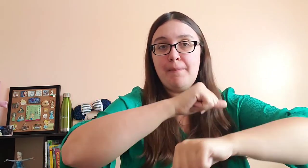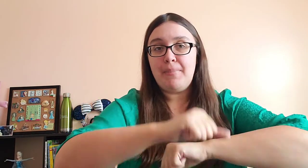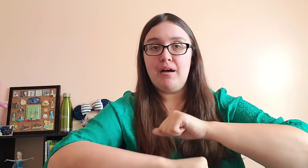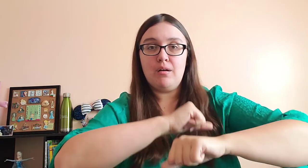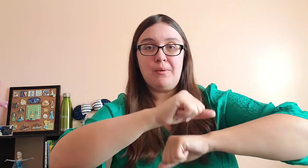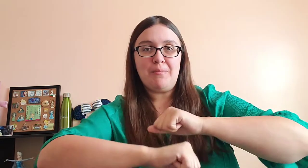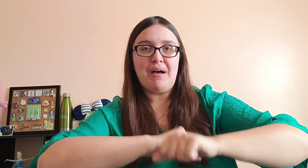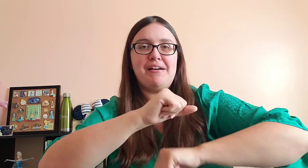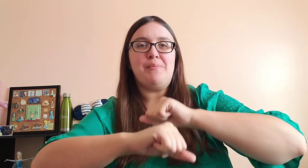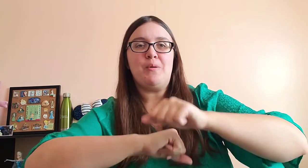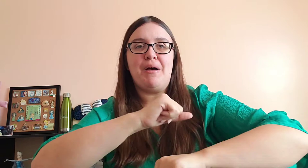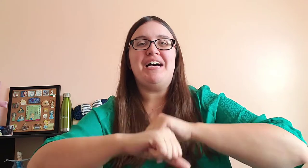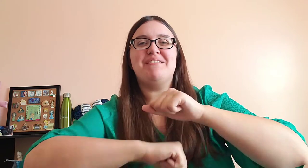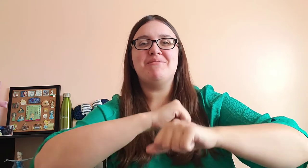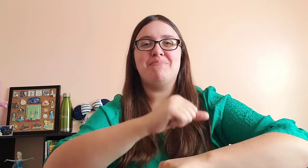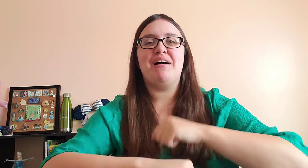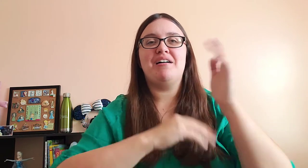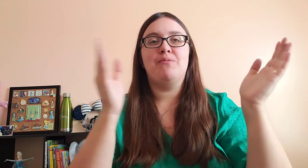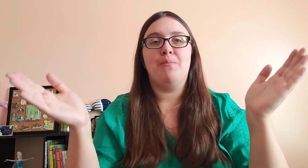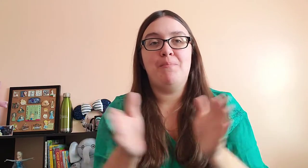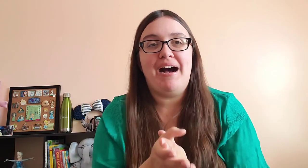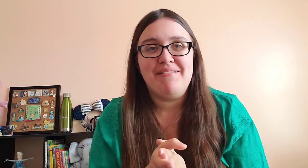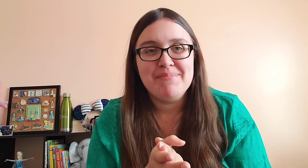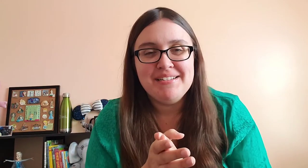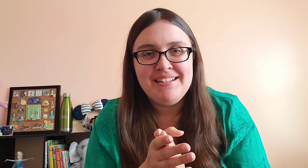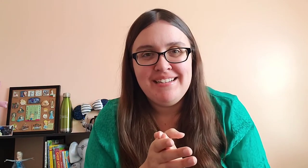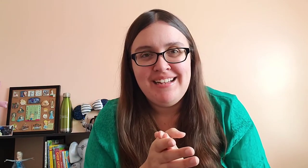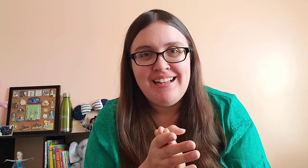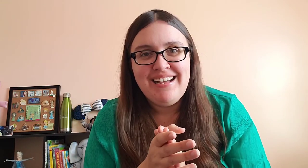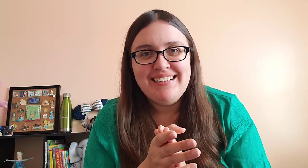Bubble, bubble, bubble, bubble, pop!